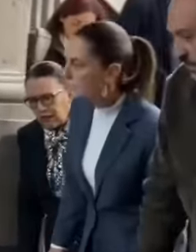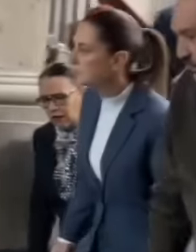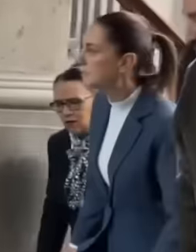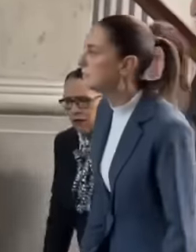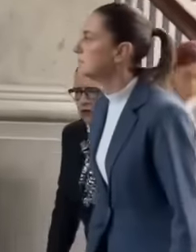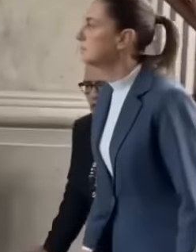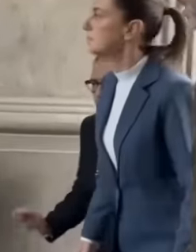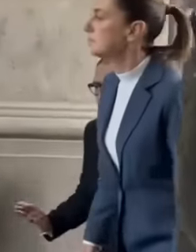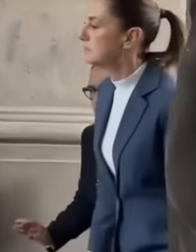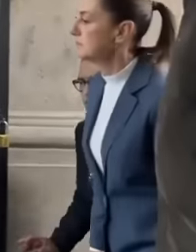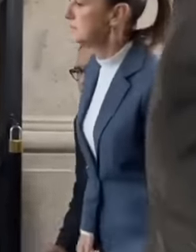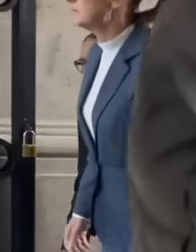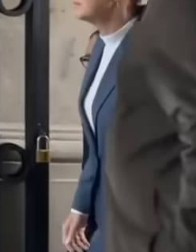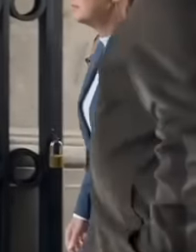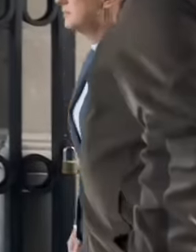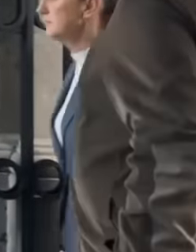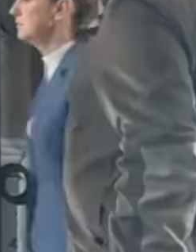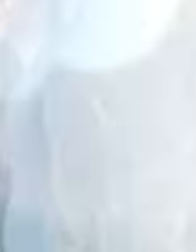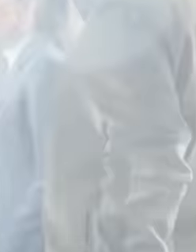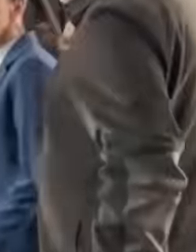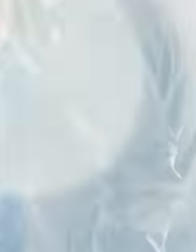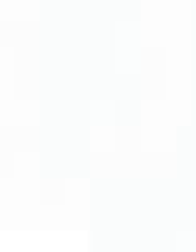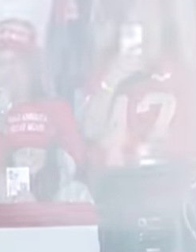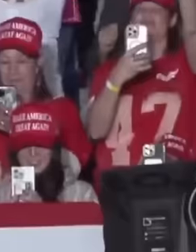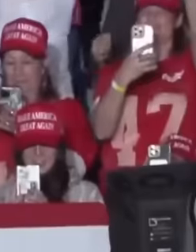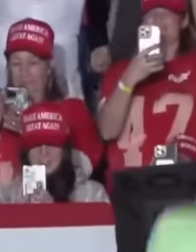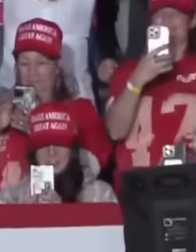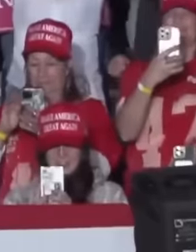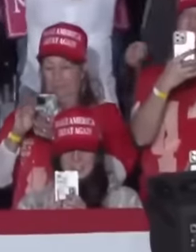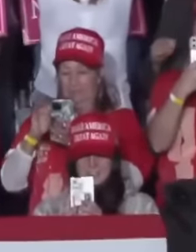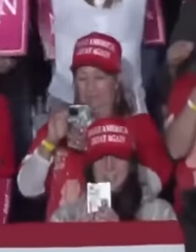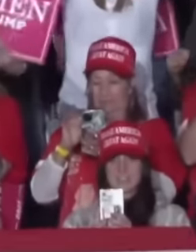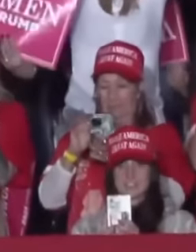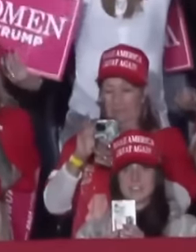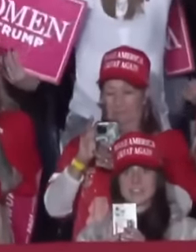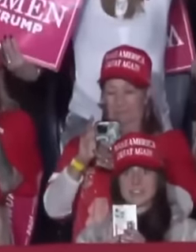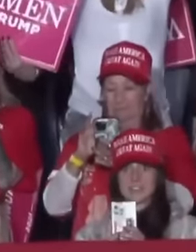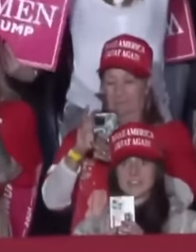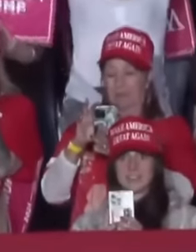The president of Mexico Claudia Sha establishes her position regarding the triumph of Donald Trump as